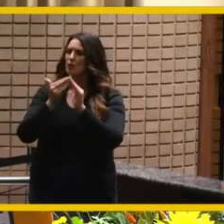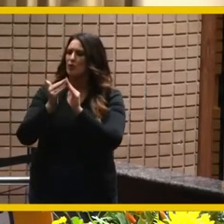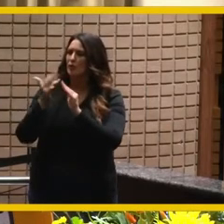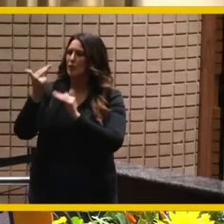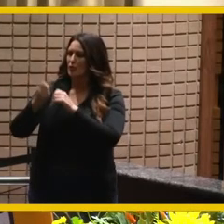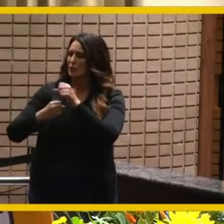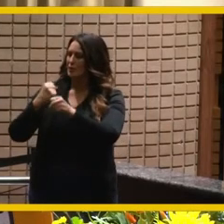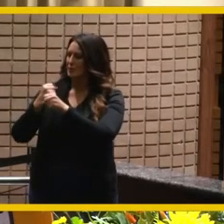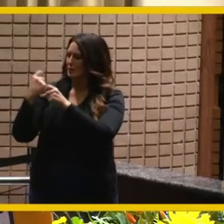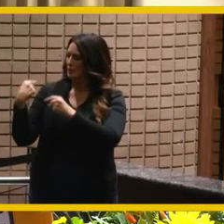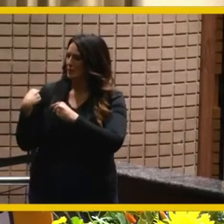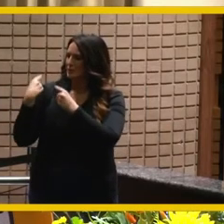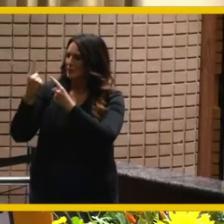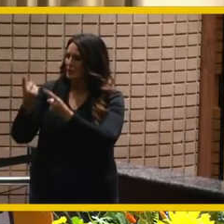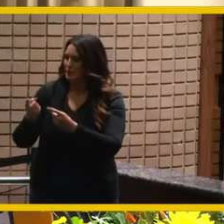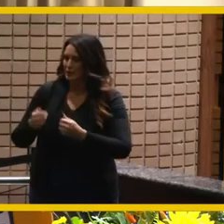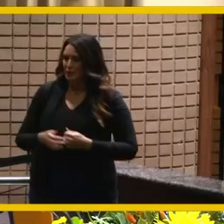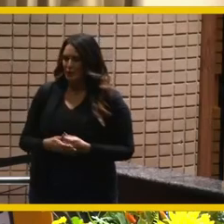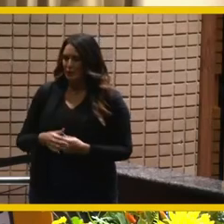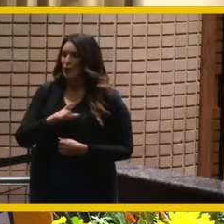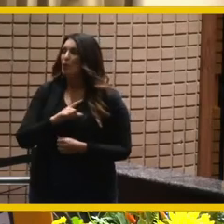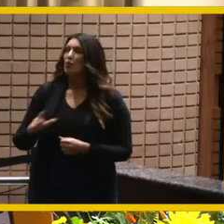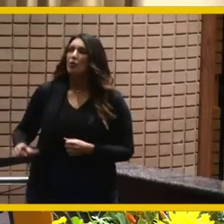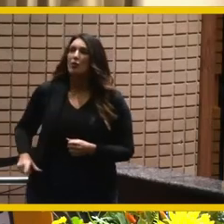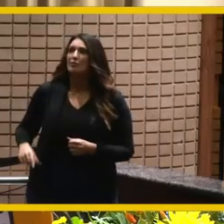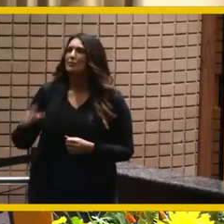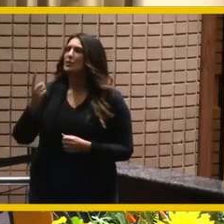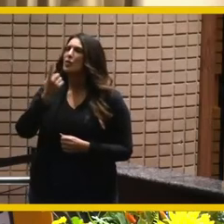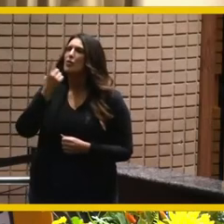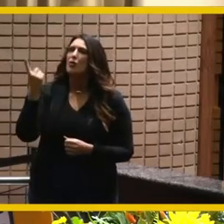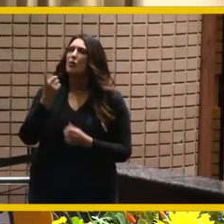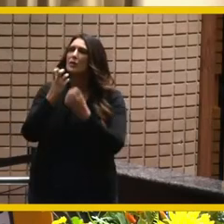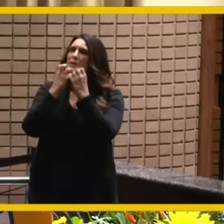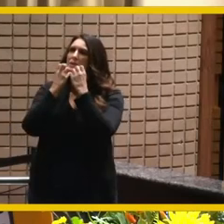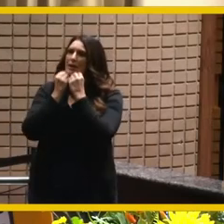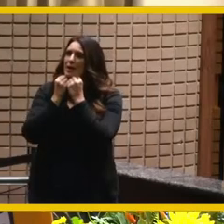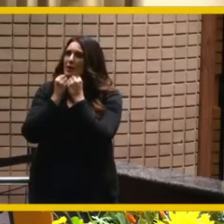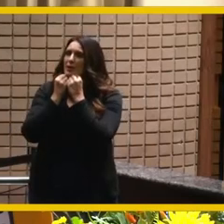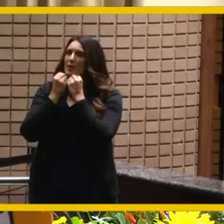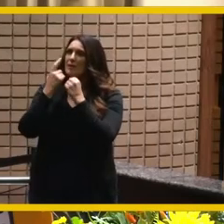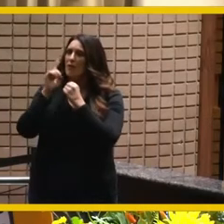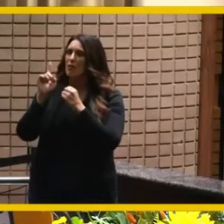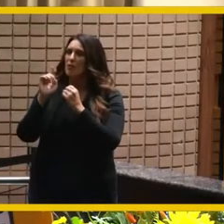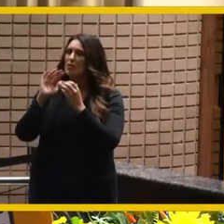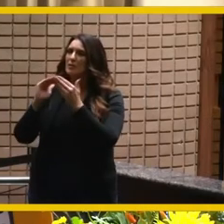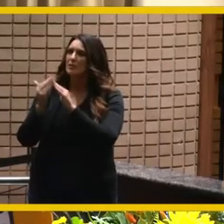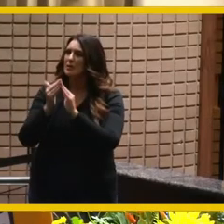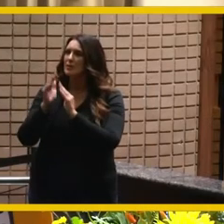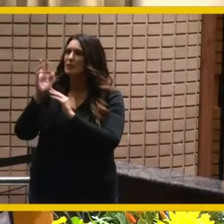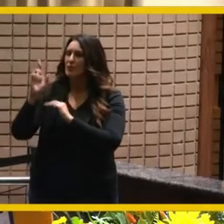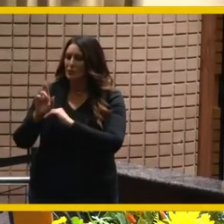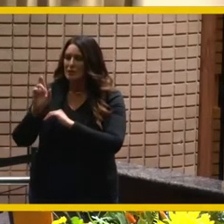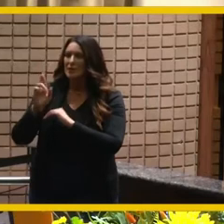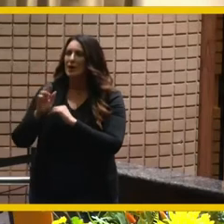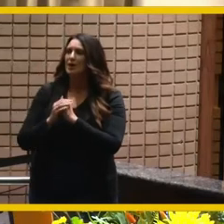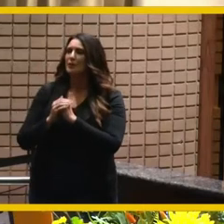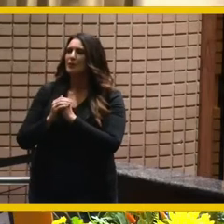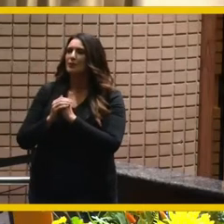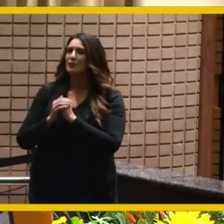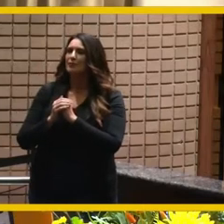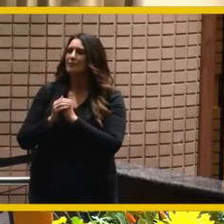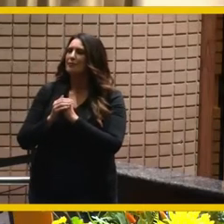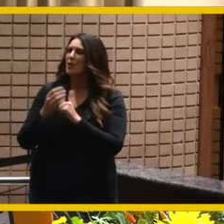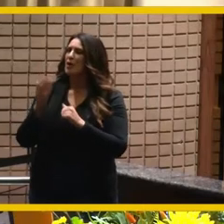lord he has always cared deeply for this city and done what he felt in his heart was right